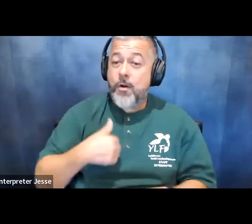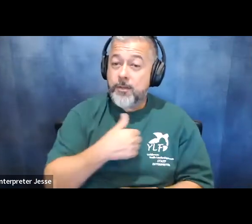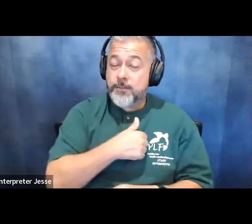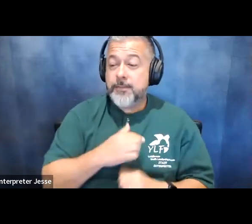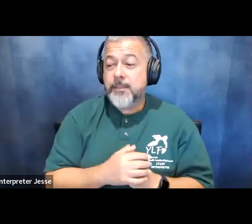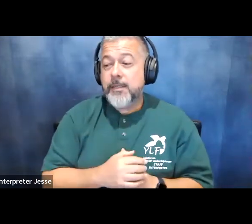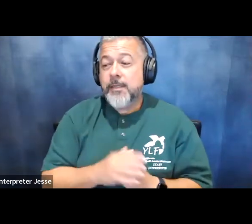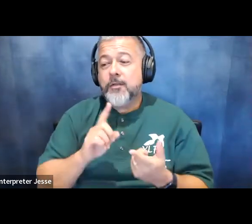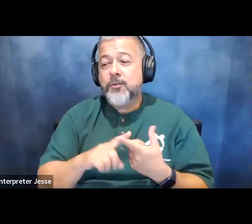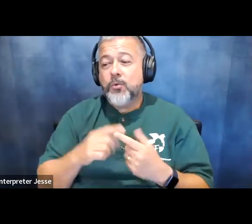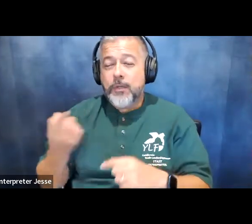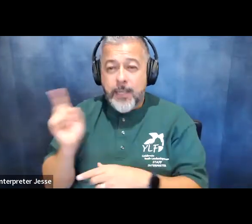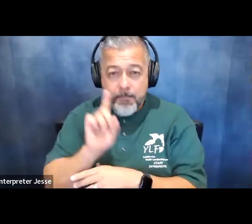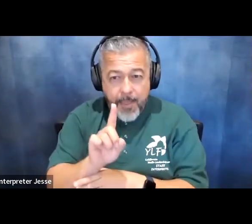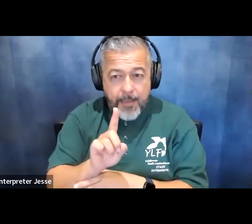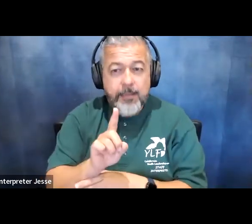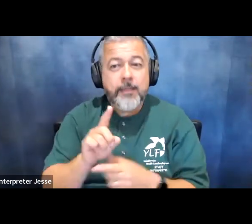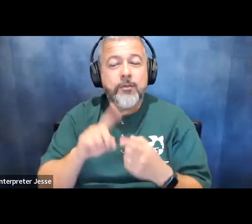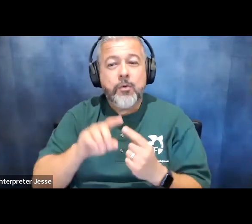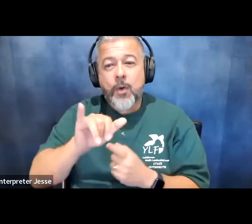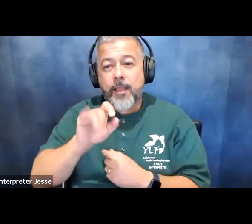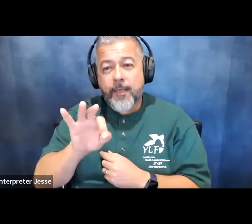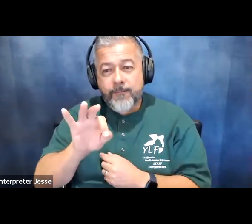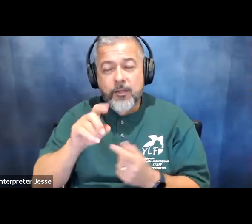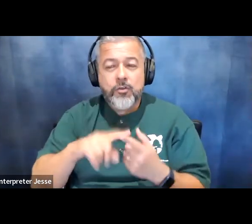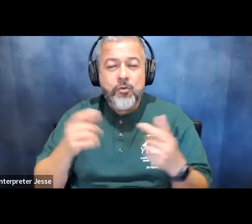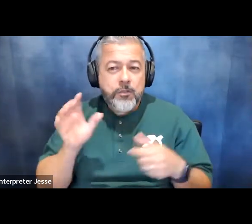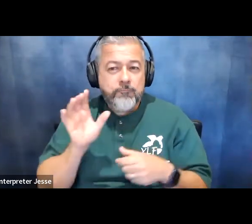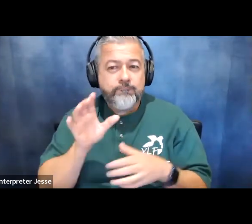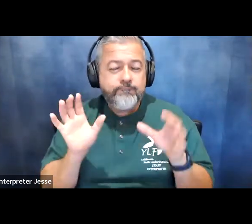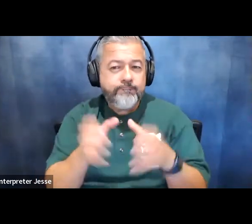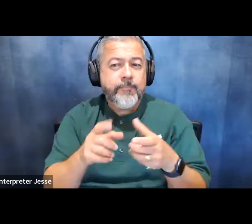to return to ylf to return to groups like the national youth leadership network or